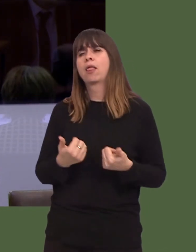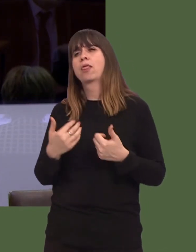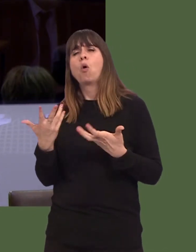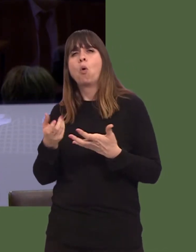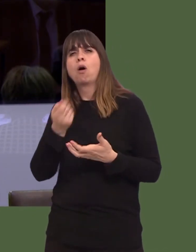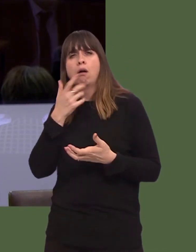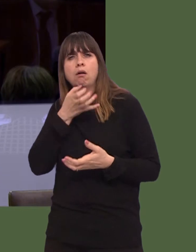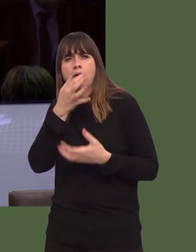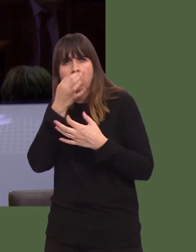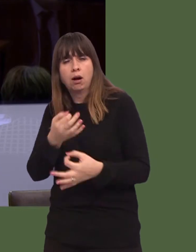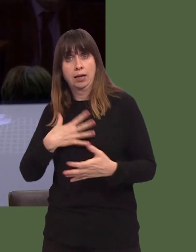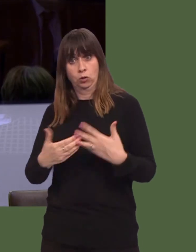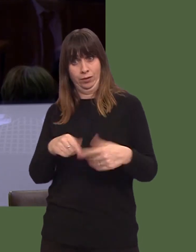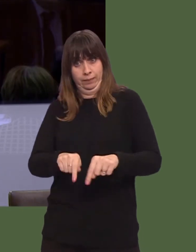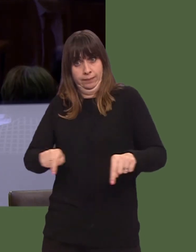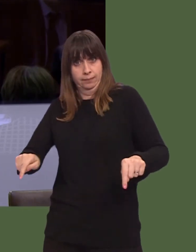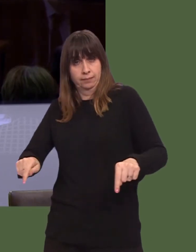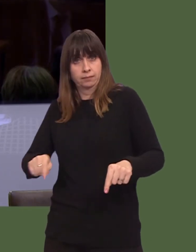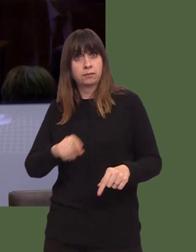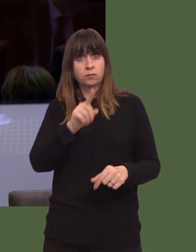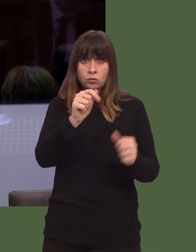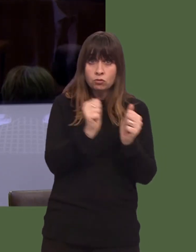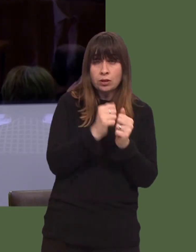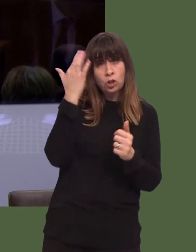Will the First Minister agree to consider the UK Governmentís programme to see what